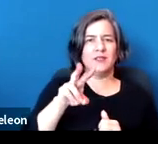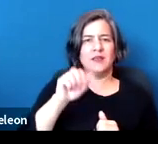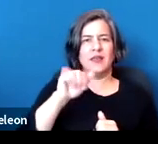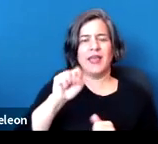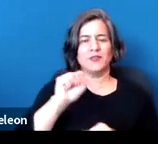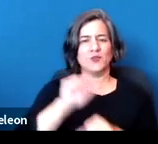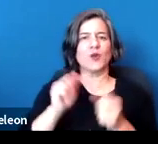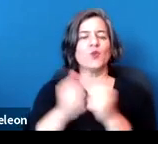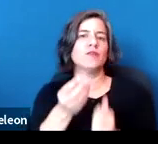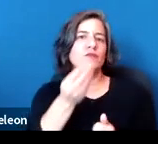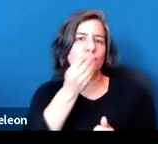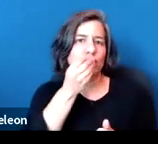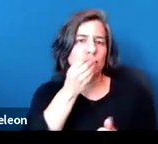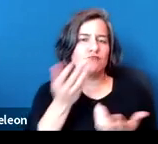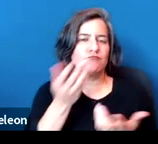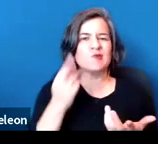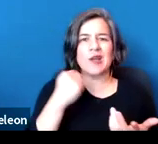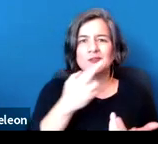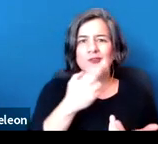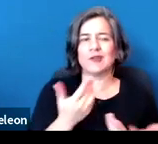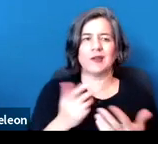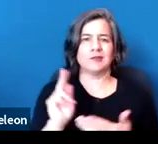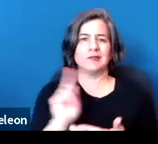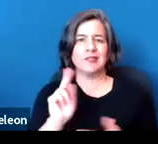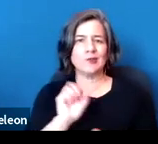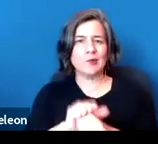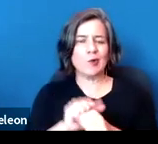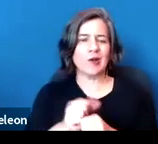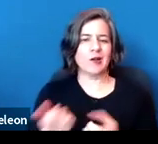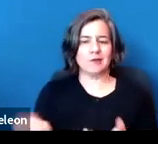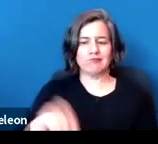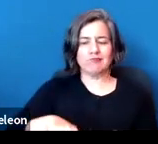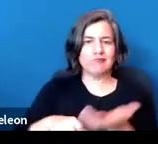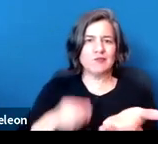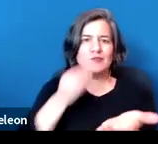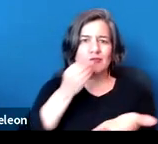So this would be things like kitchen work, restaurant work,